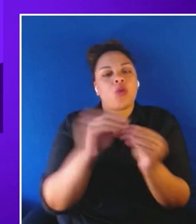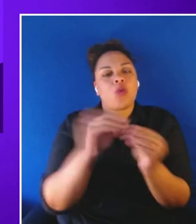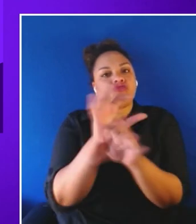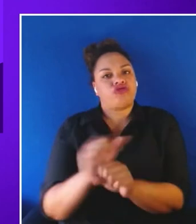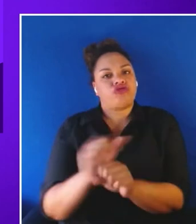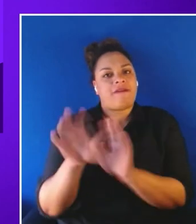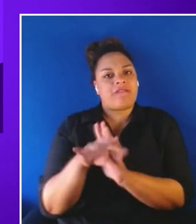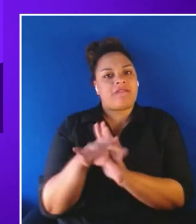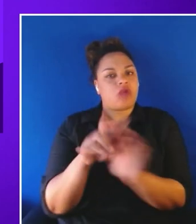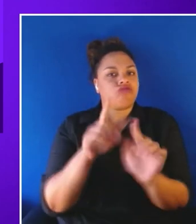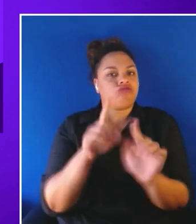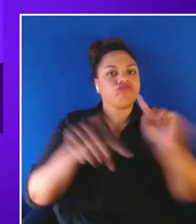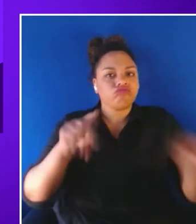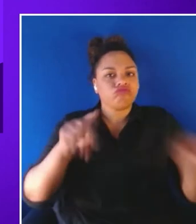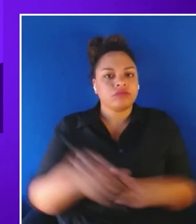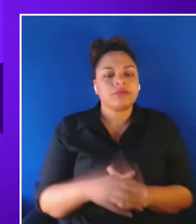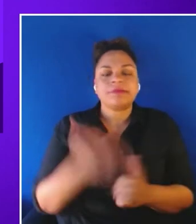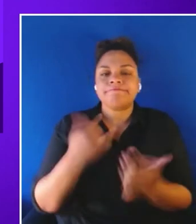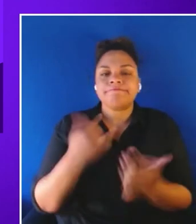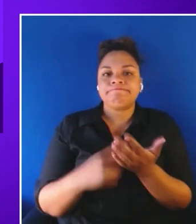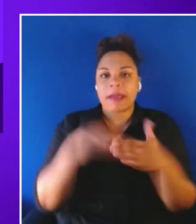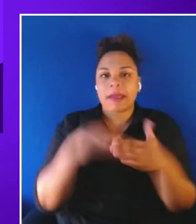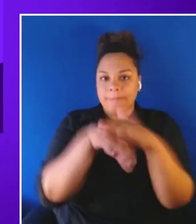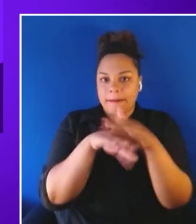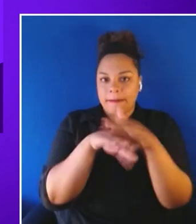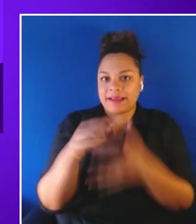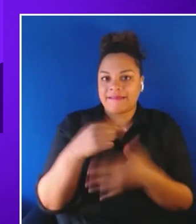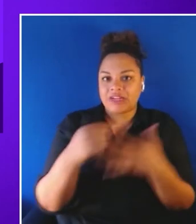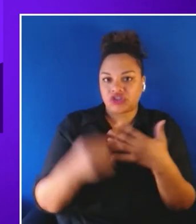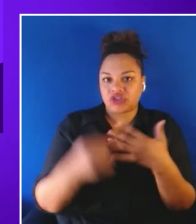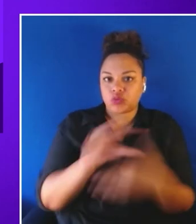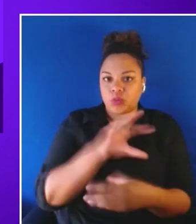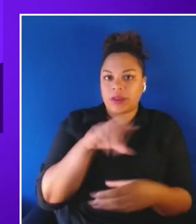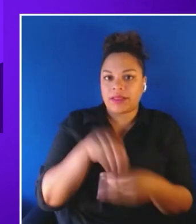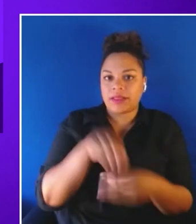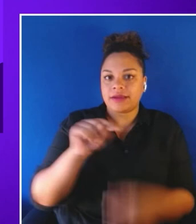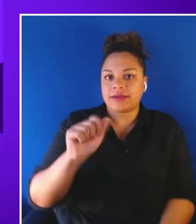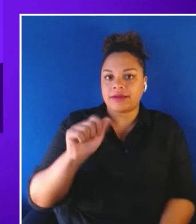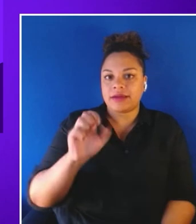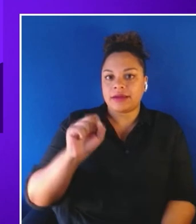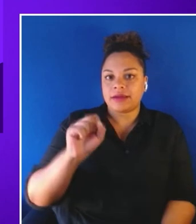more about the accessibility features. They also have been an approach on accessibility in virtual